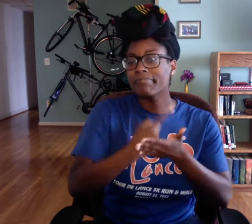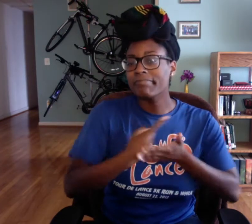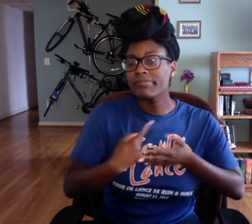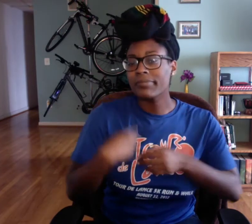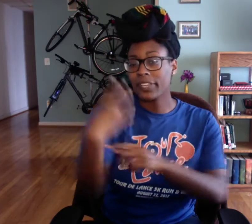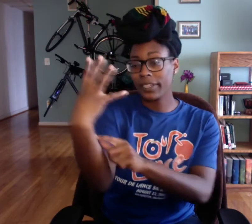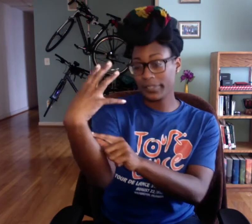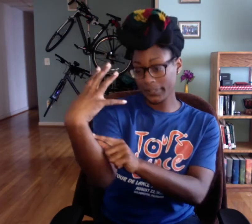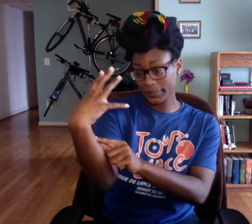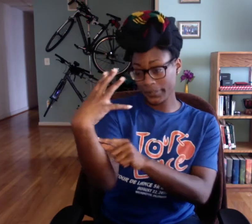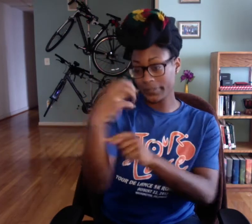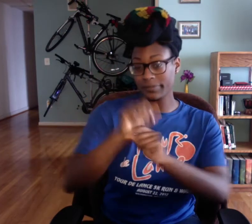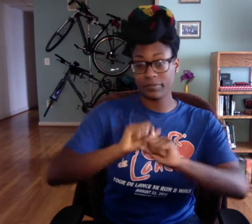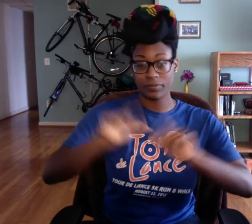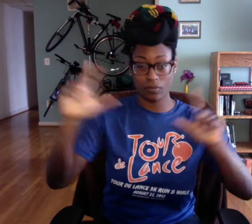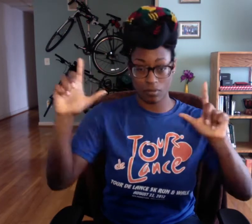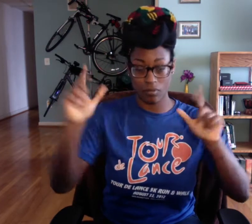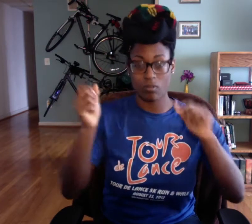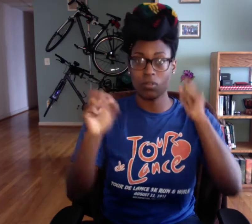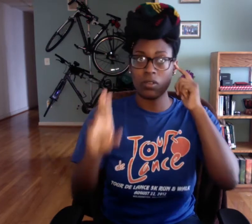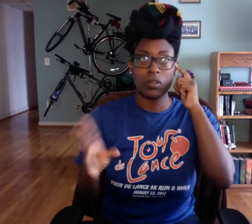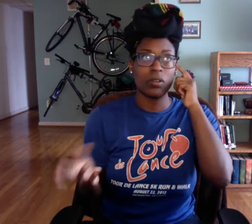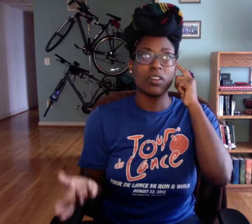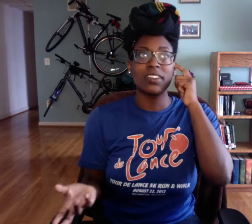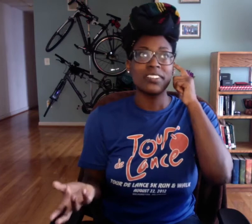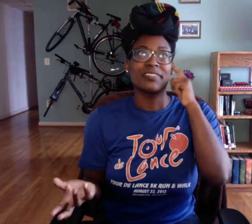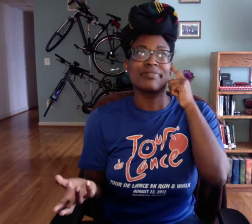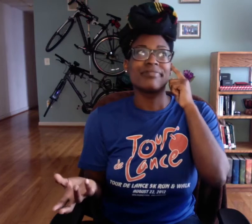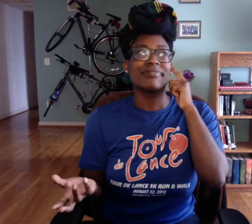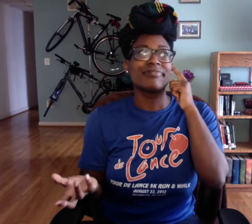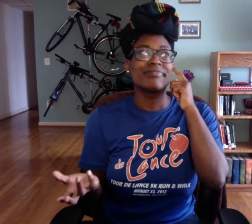You know, do I want to do weekly videos, like every week I vlog?